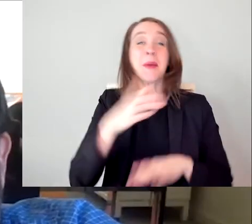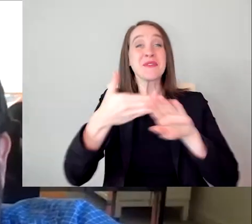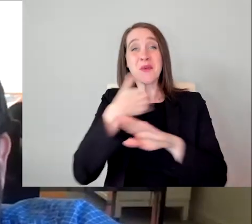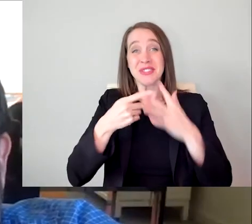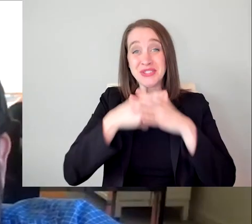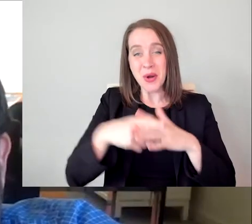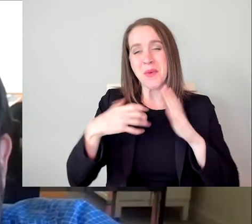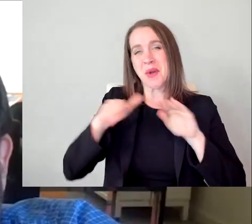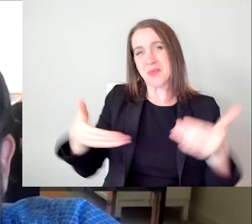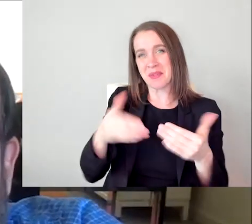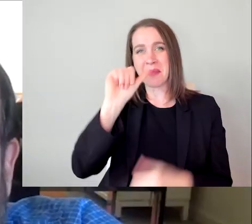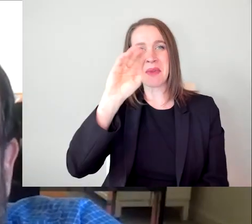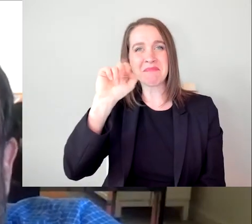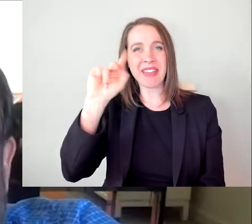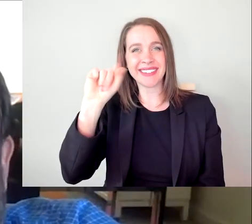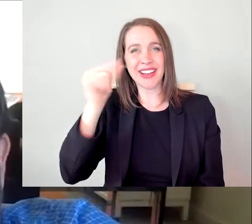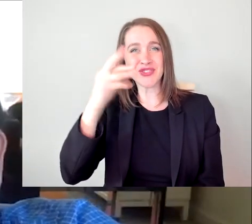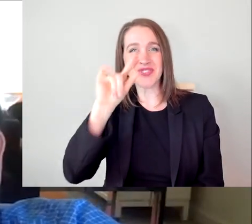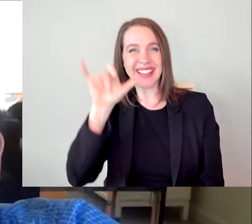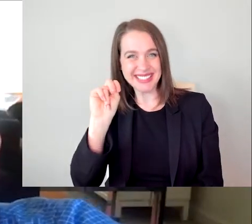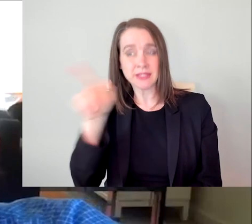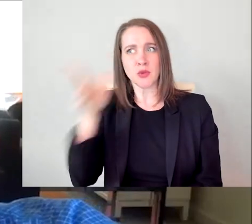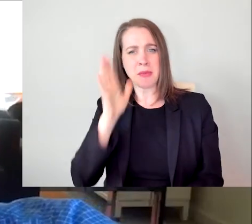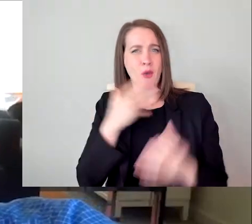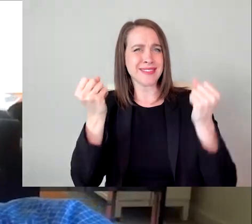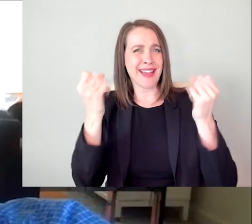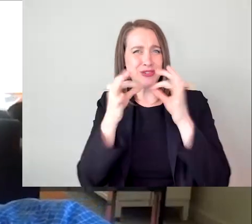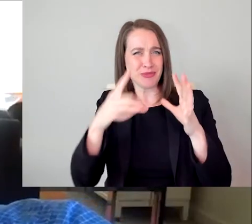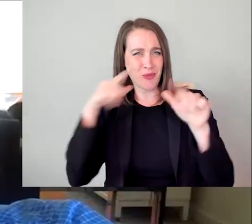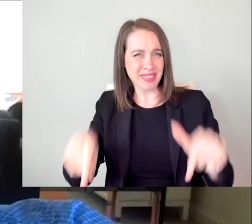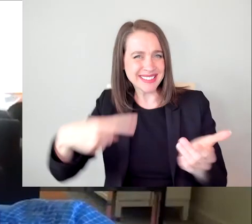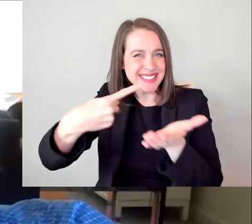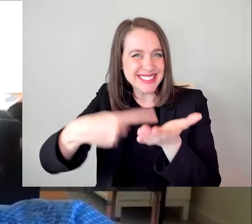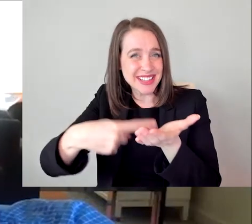to welcome Amanda Grazian, who will be our ASL interpreter for this discussion.